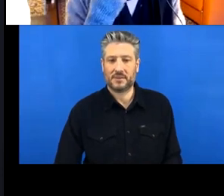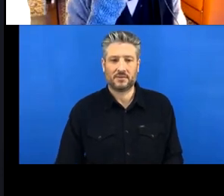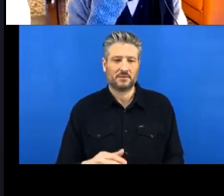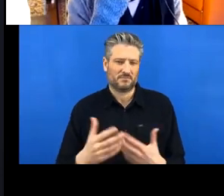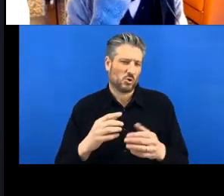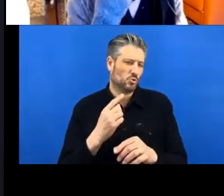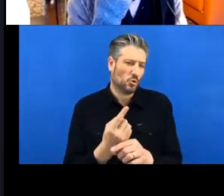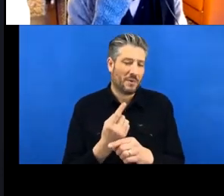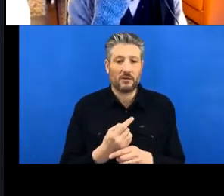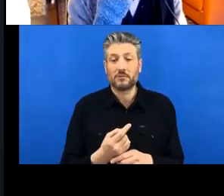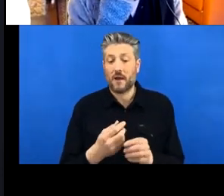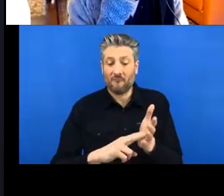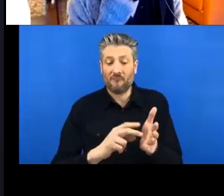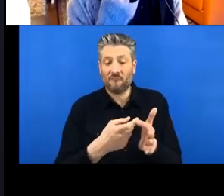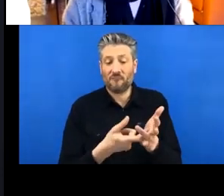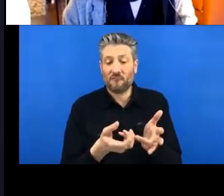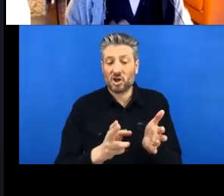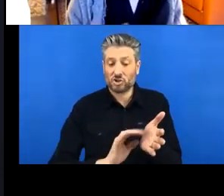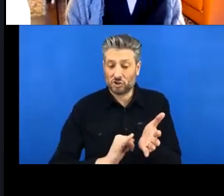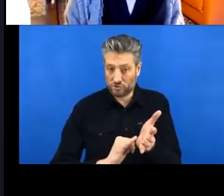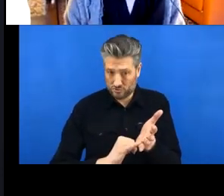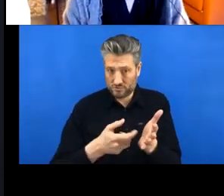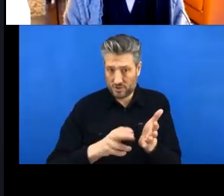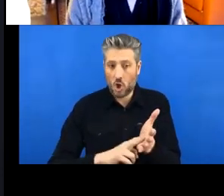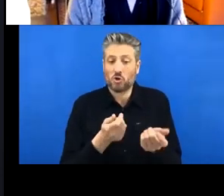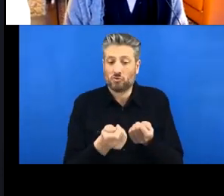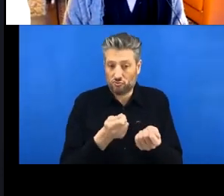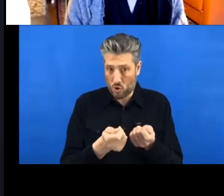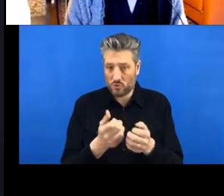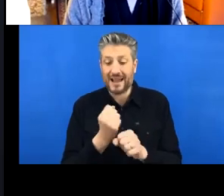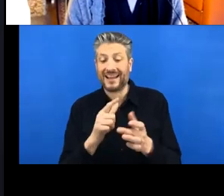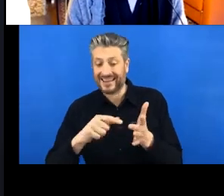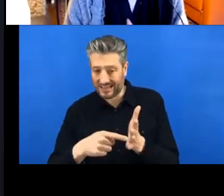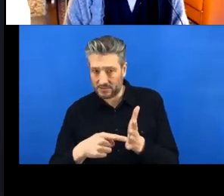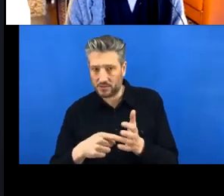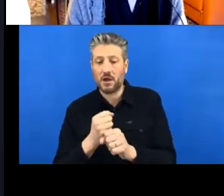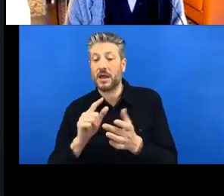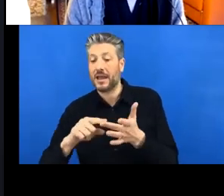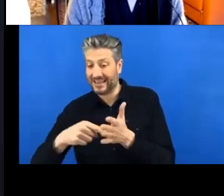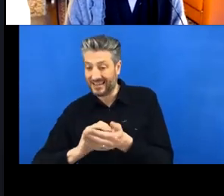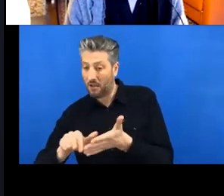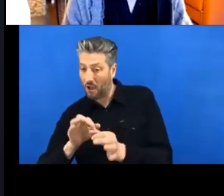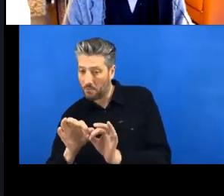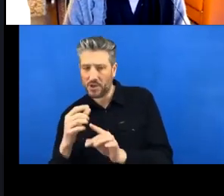and using GitHub and then we're going to practice it. So this is very much aimed at beginners.